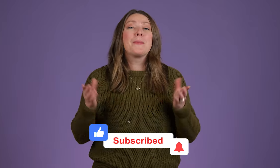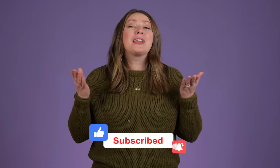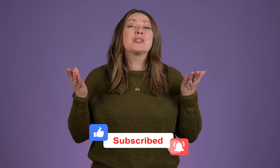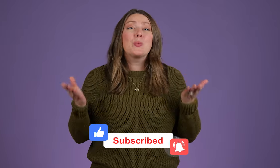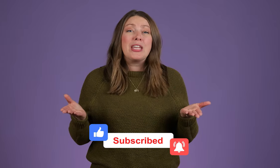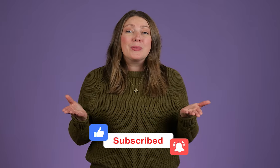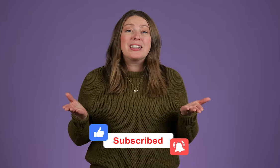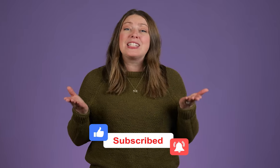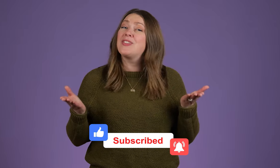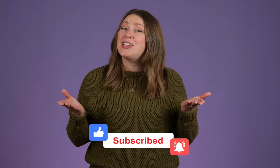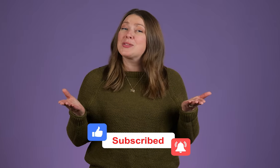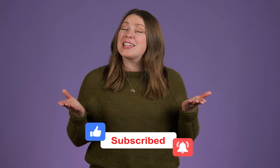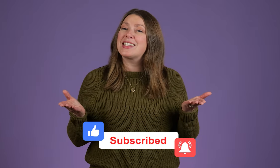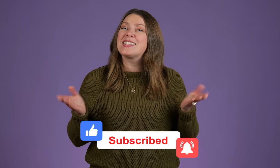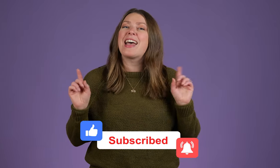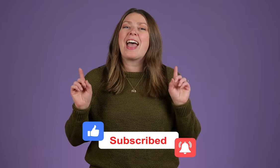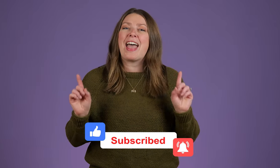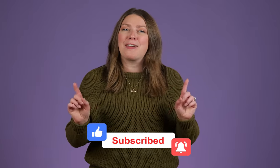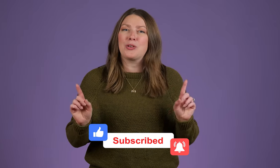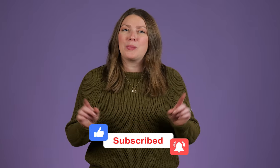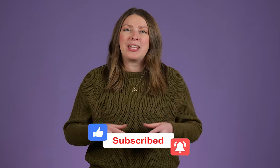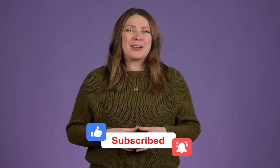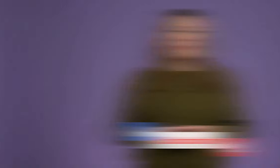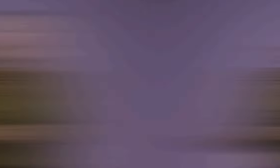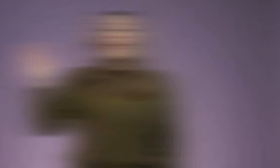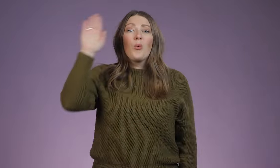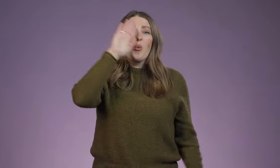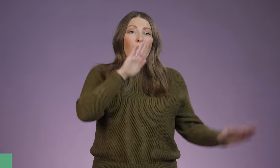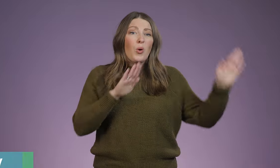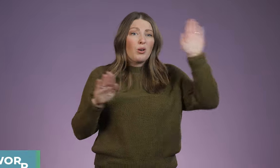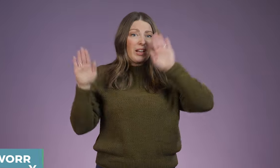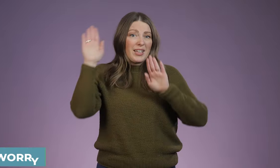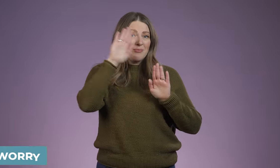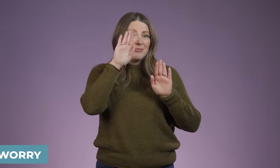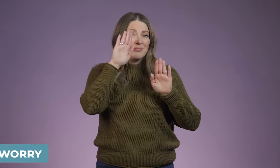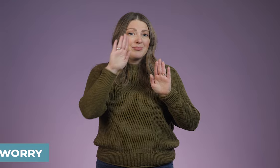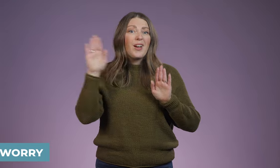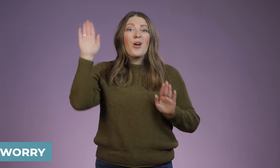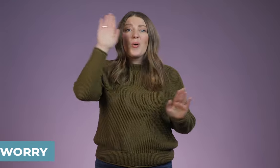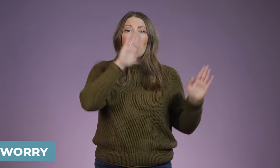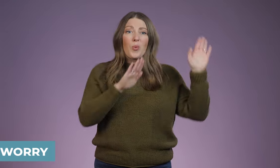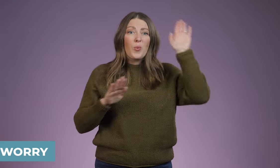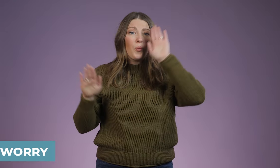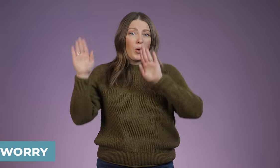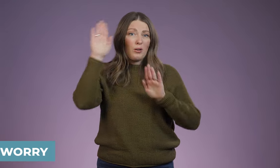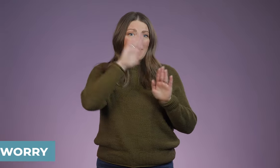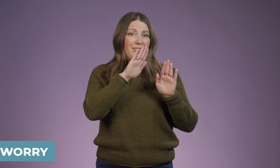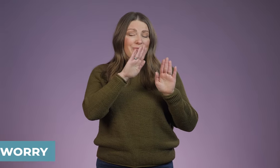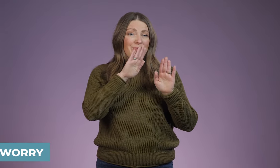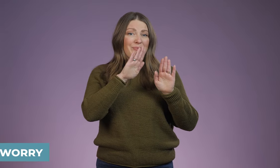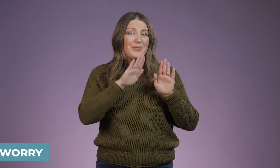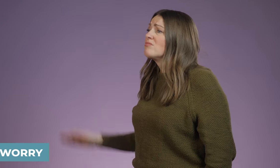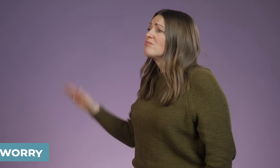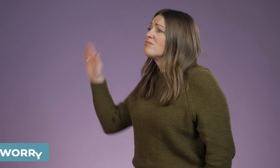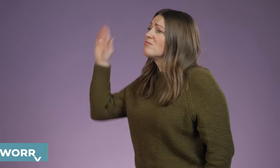because we release videos like this every week. Worry, Worry